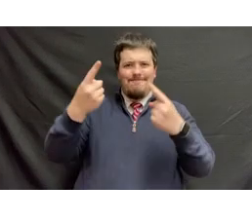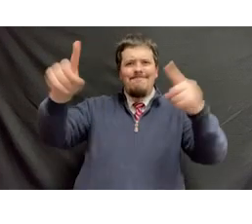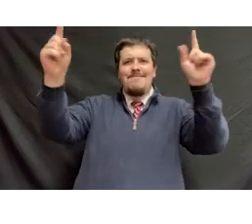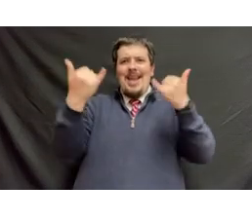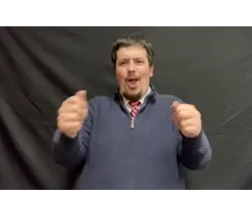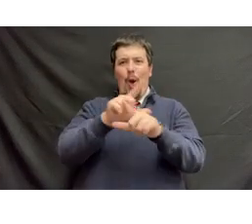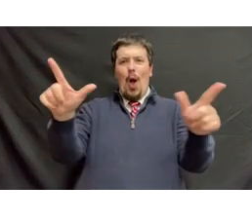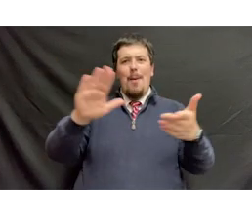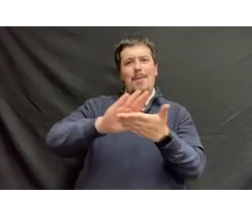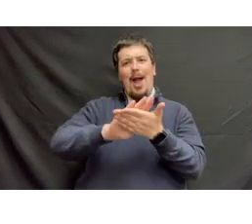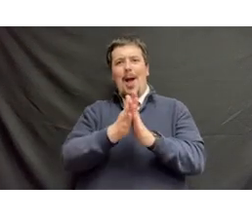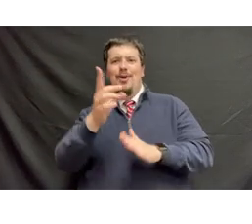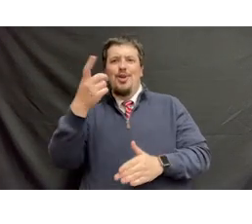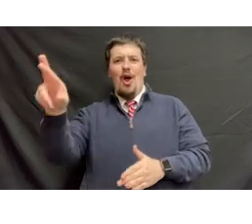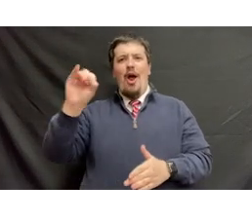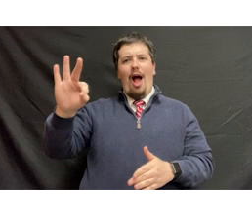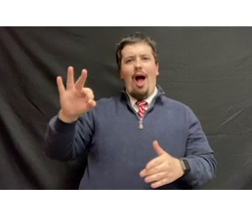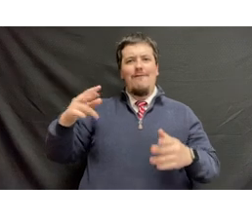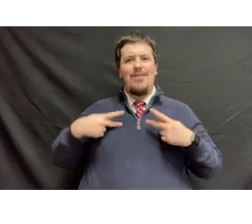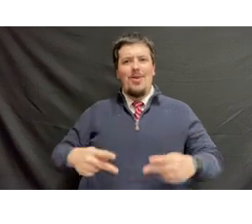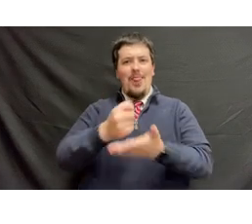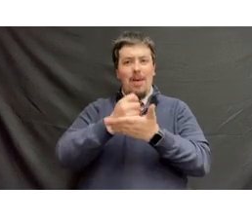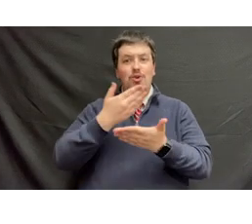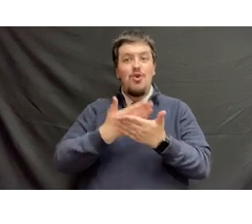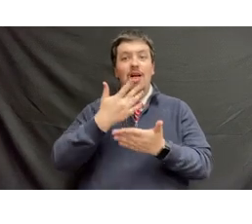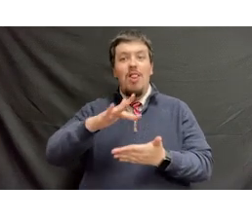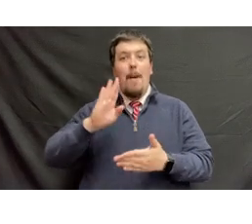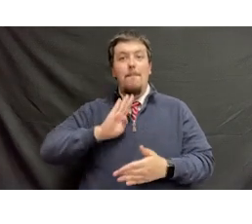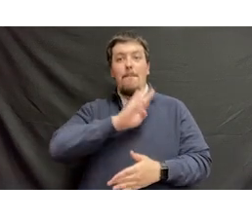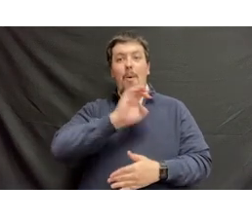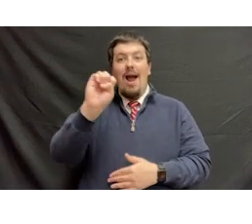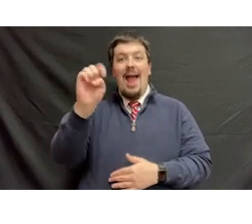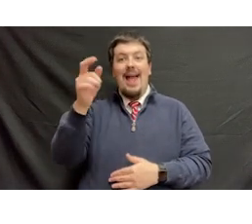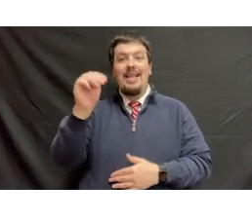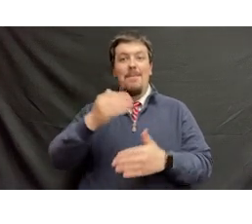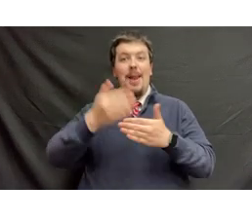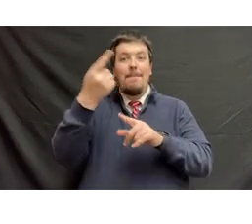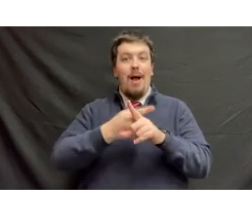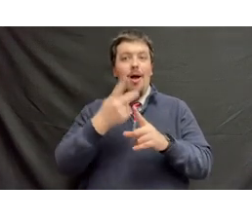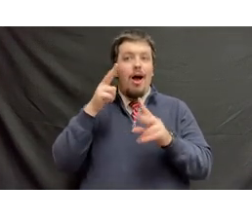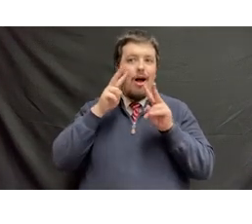and you are all now doctors of physical therapy. Good luck on your board exam next month, and I look forward to seeing you progress